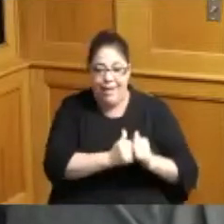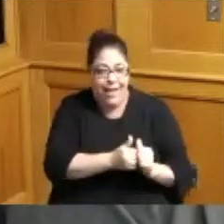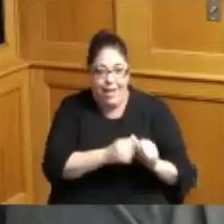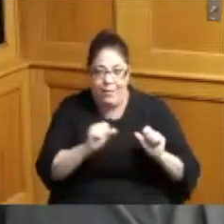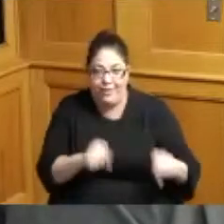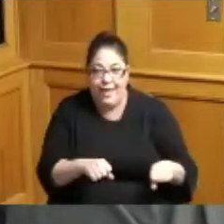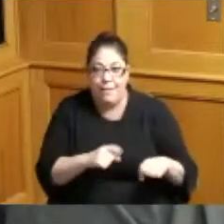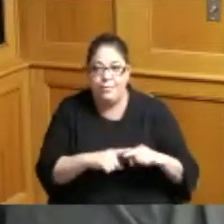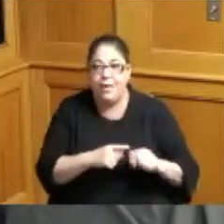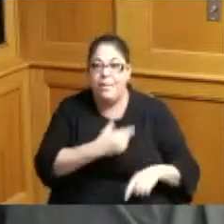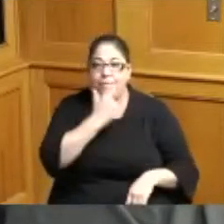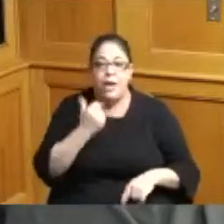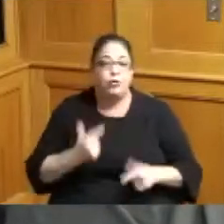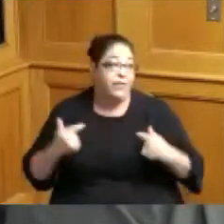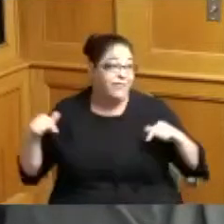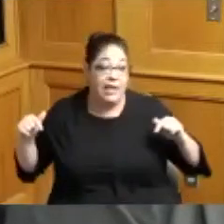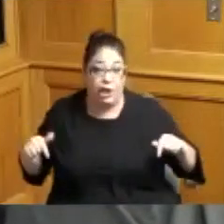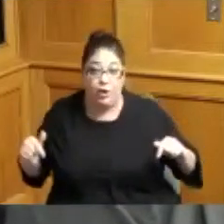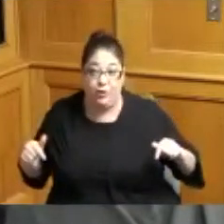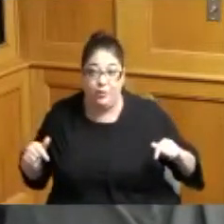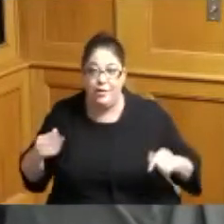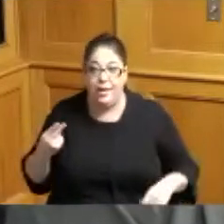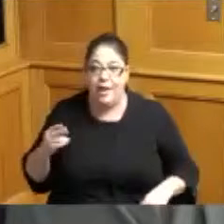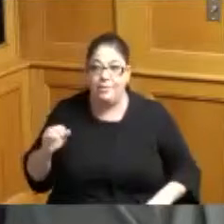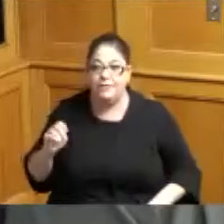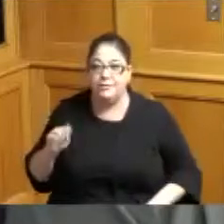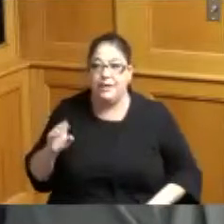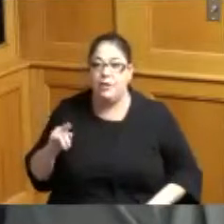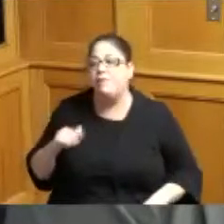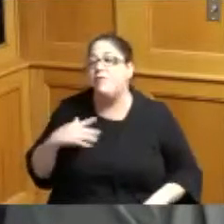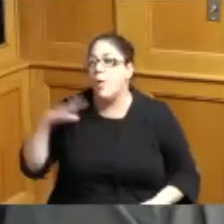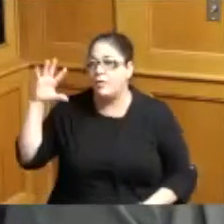it's better to live in Hamilton County if you want that total package but but anyway